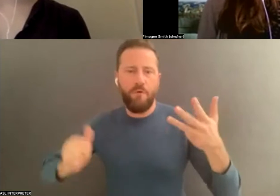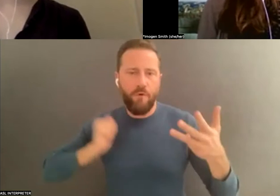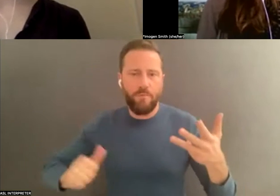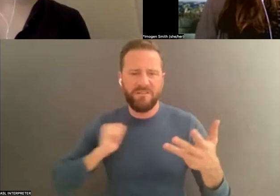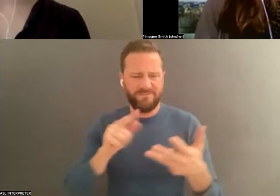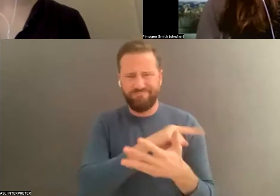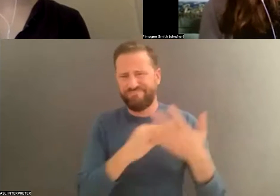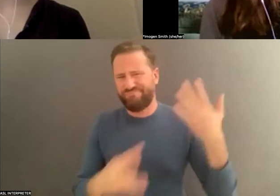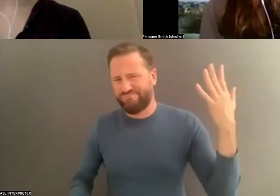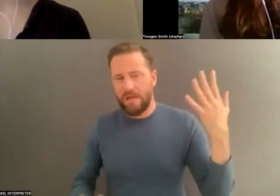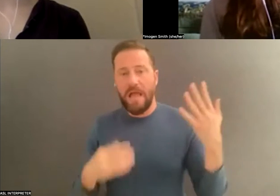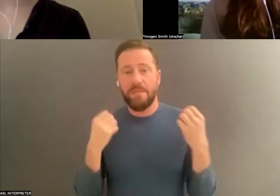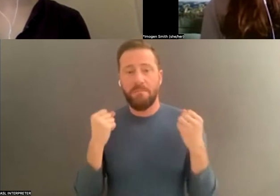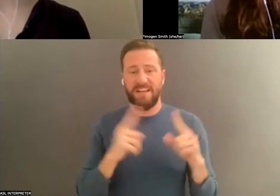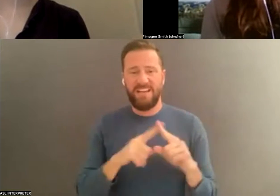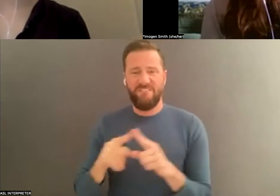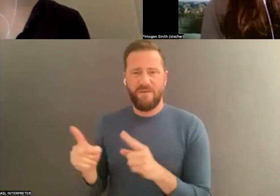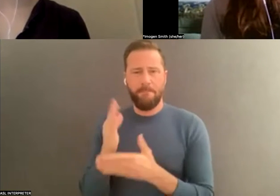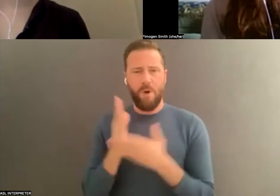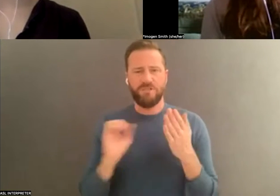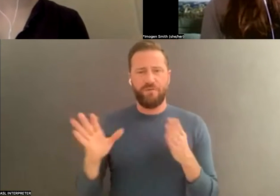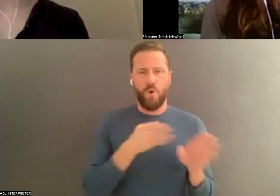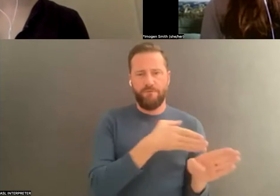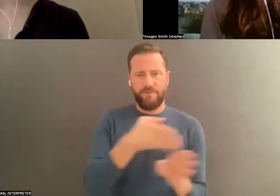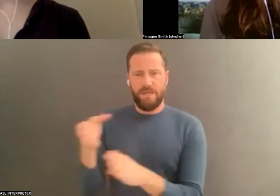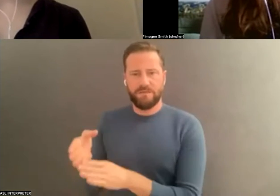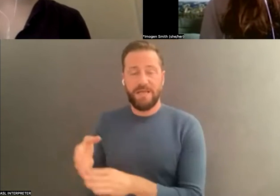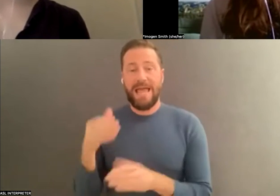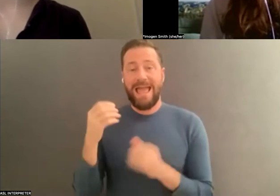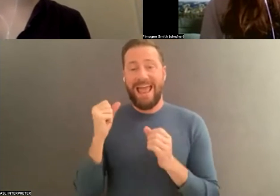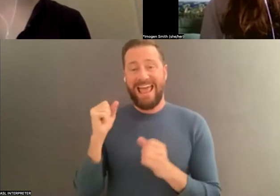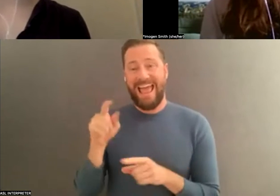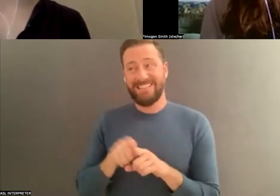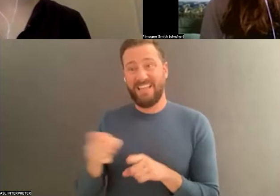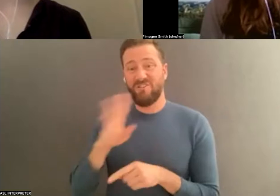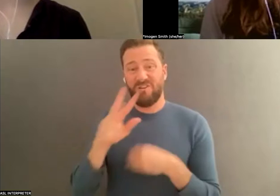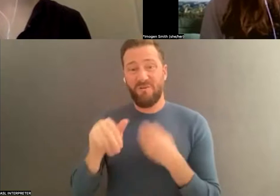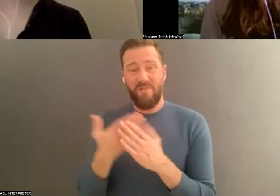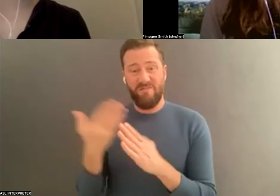and Muna and zone TDK talked about on their panel, it can be really difficult to